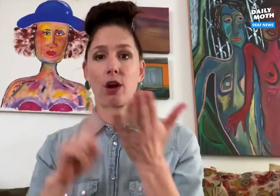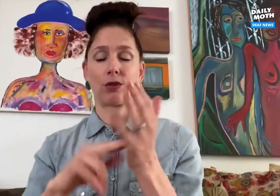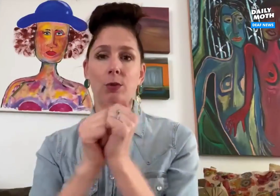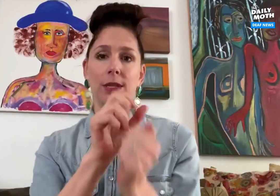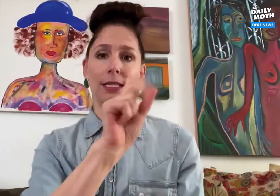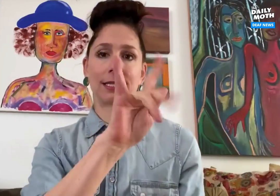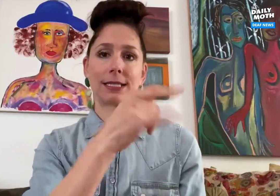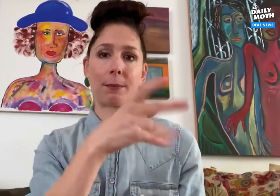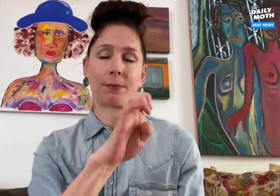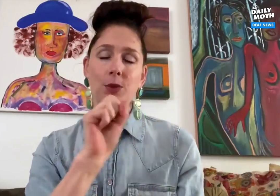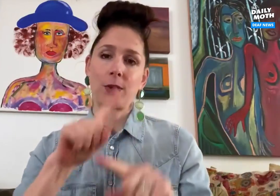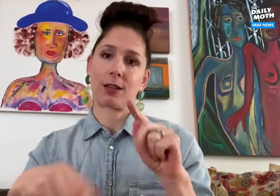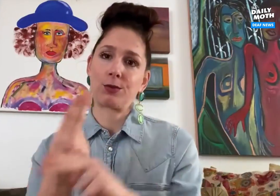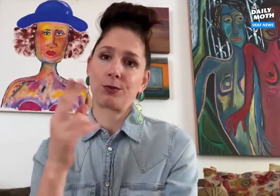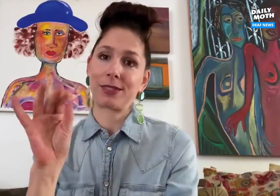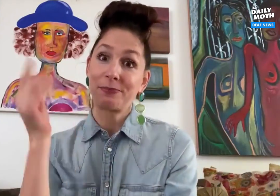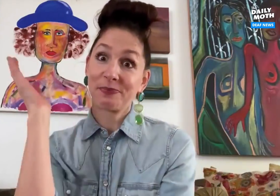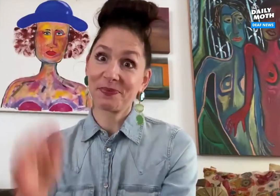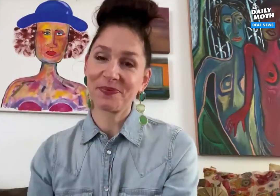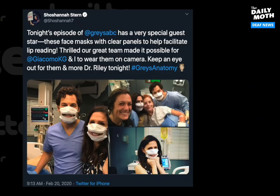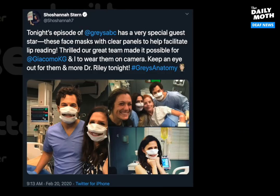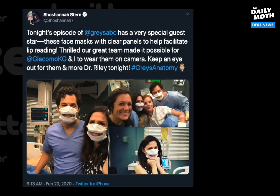had a contract with Skype so we can't use FaceTime.